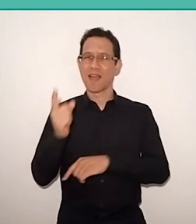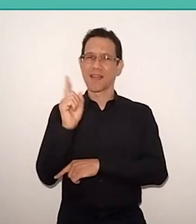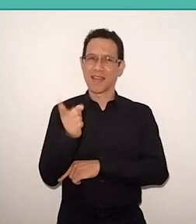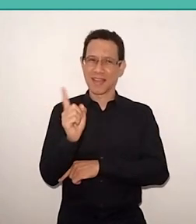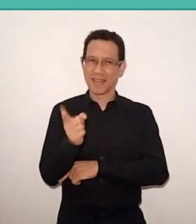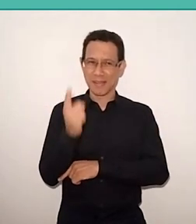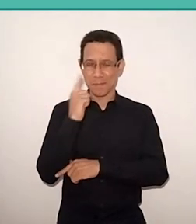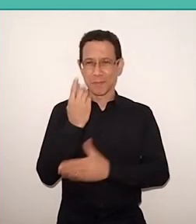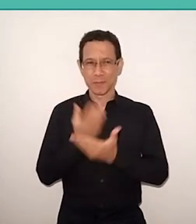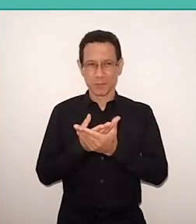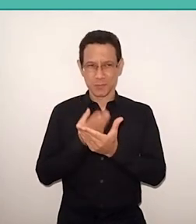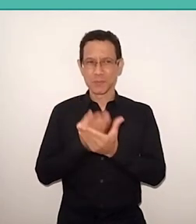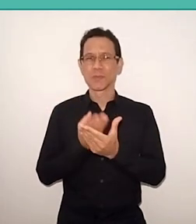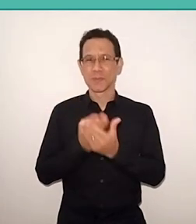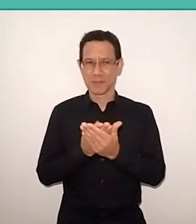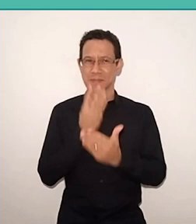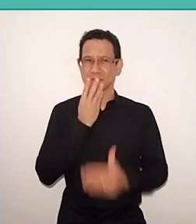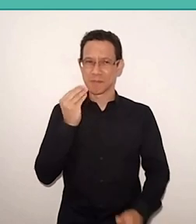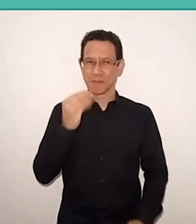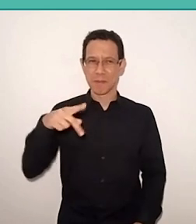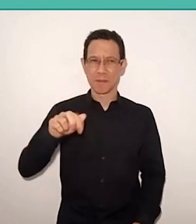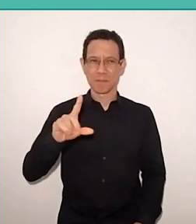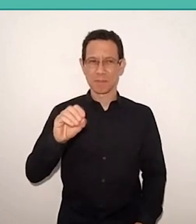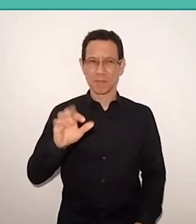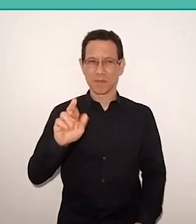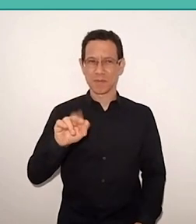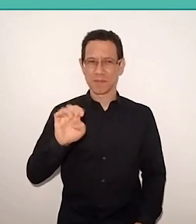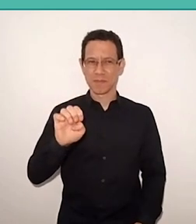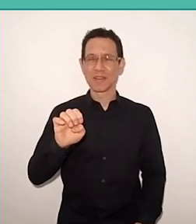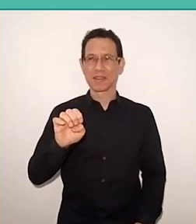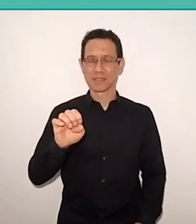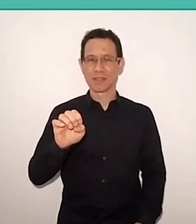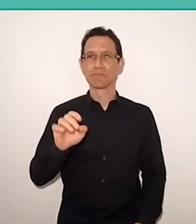consult the authors' work who are inspired by his legacy,